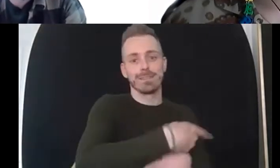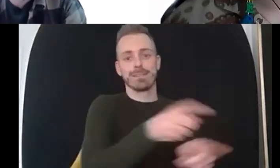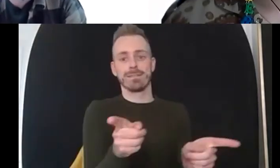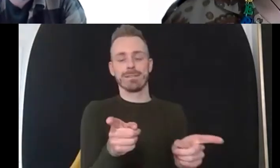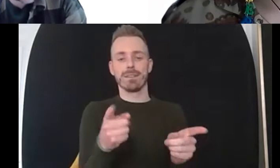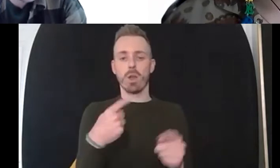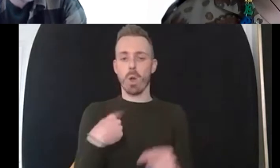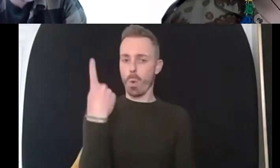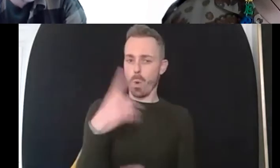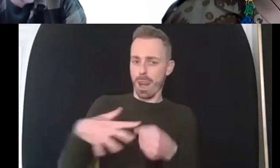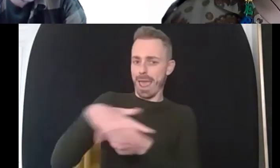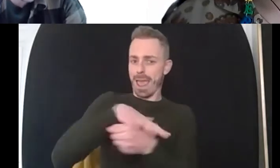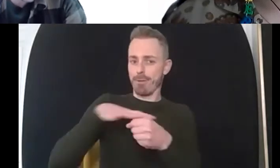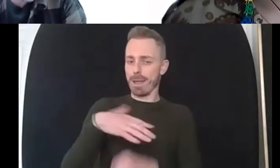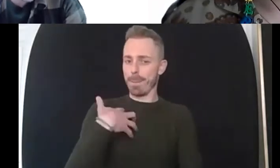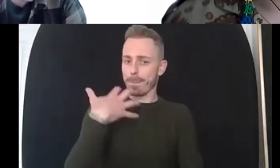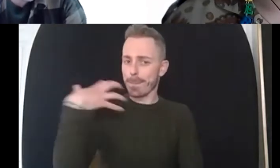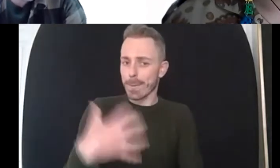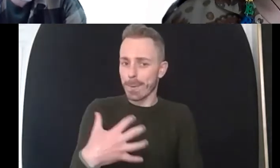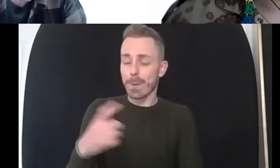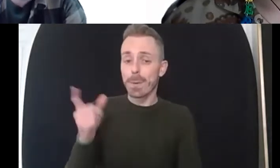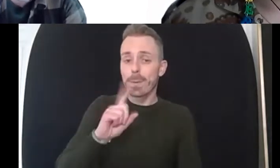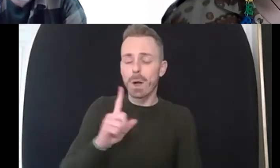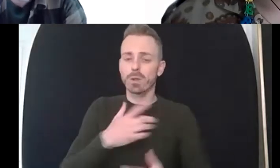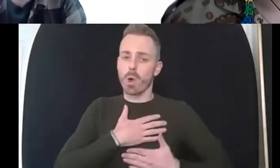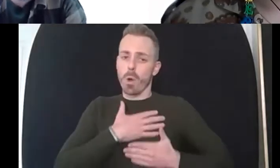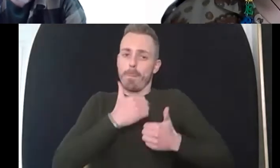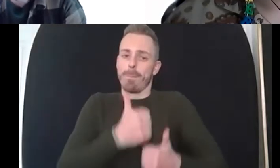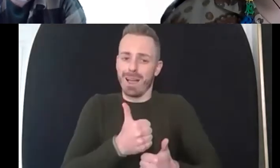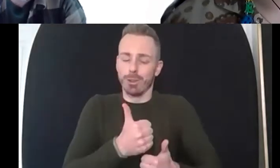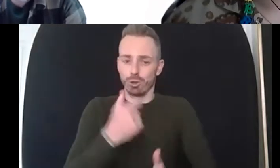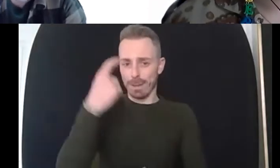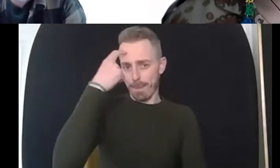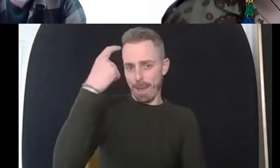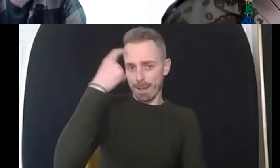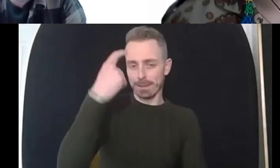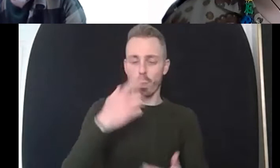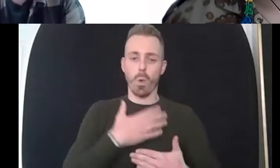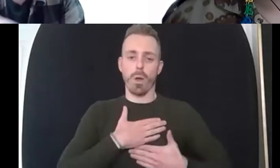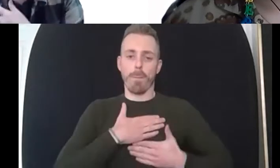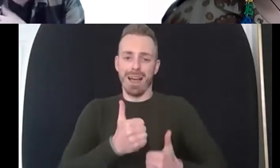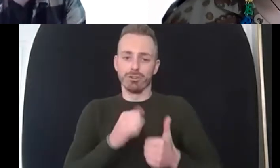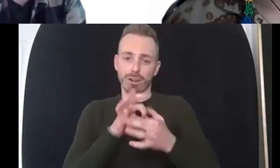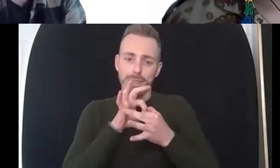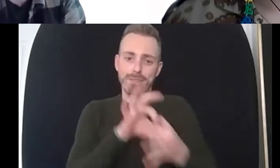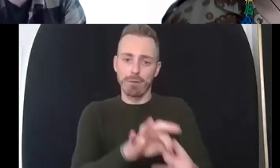so compassion focused therapy and uh mindfulness for example um and there's probably others as i go